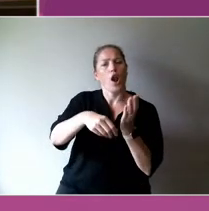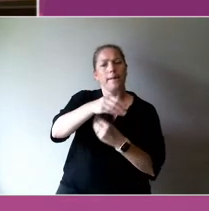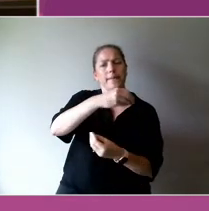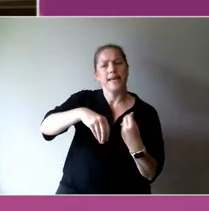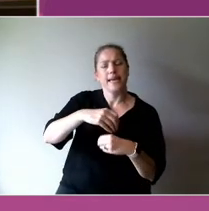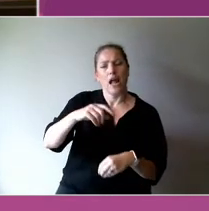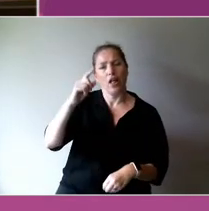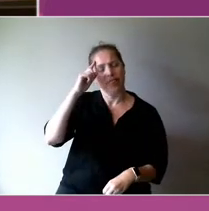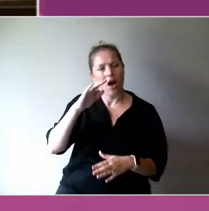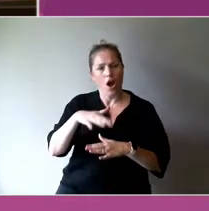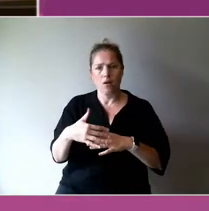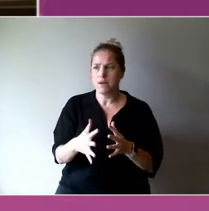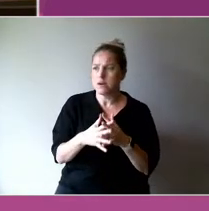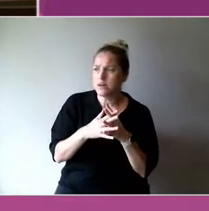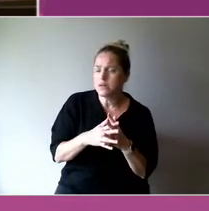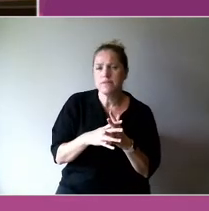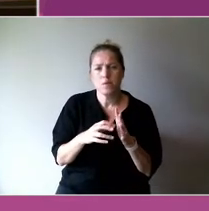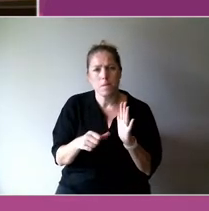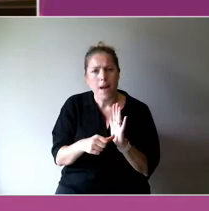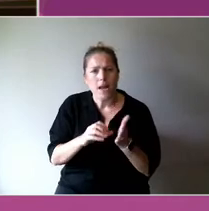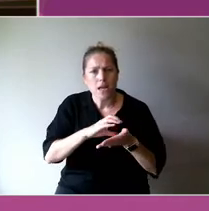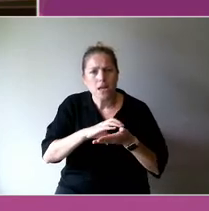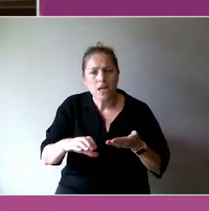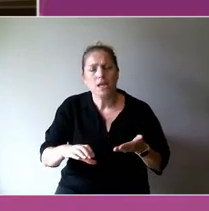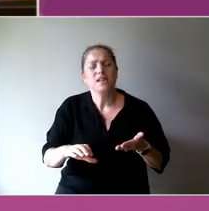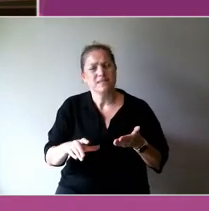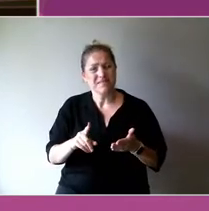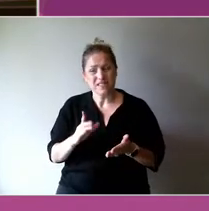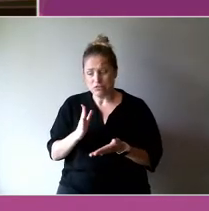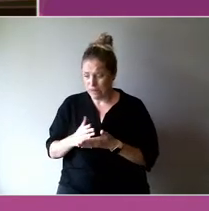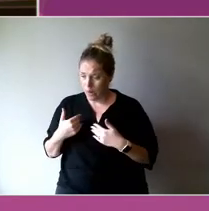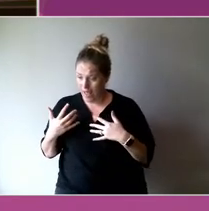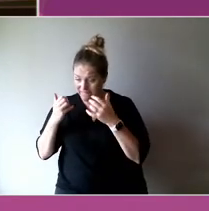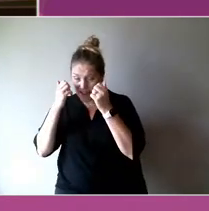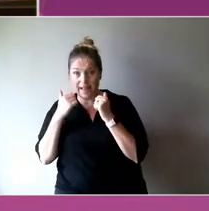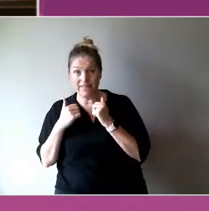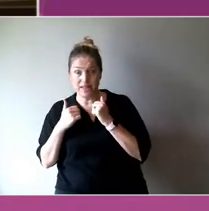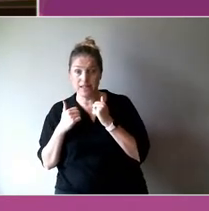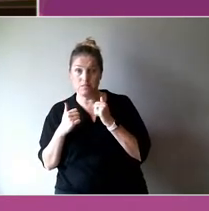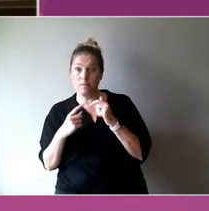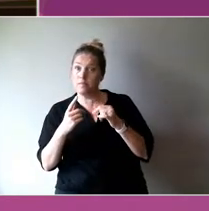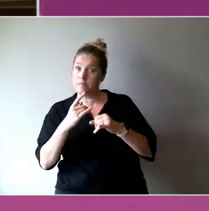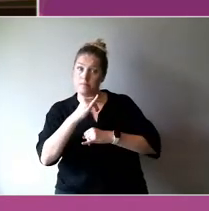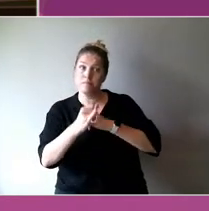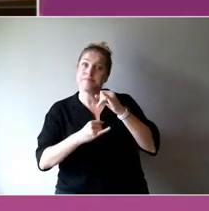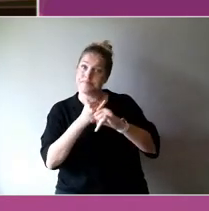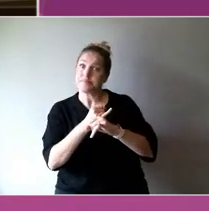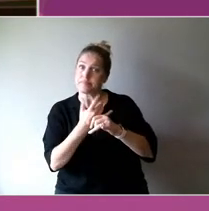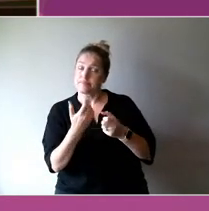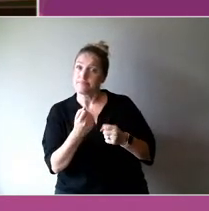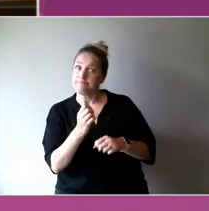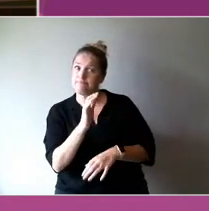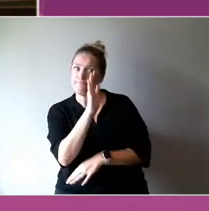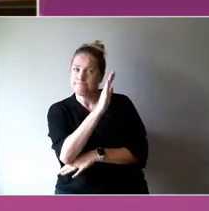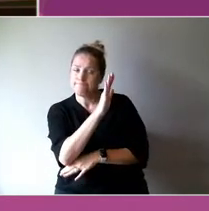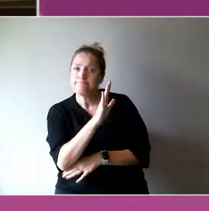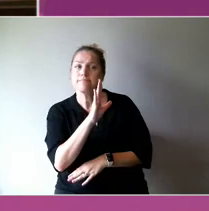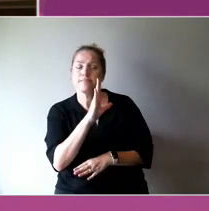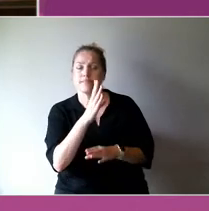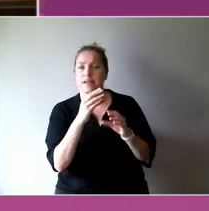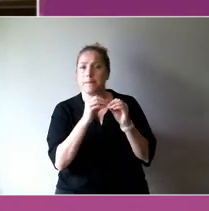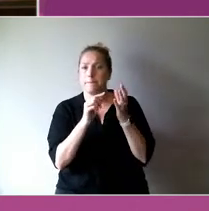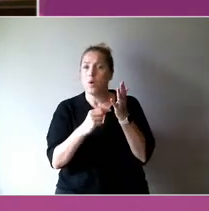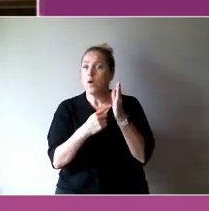But there's some amazing evidence internationally of, you know, in Bhutan and New Zealand, they